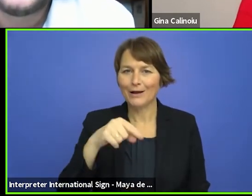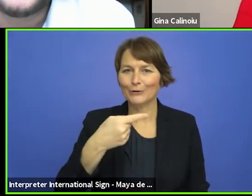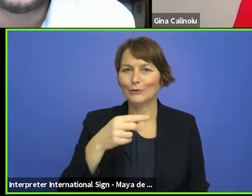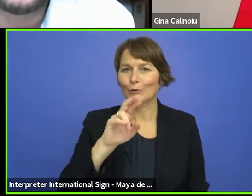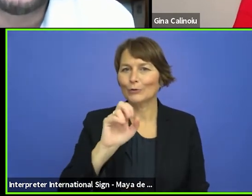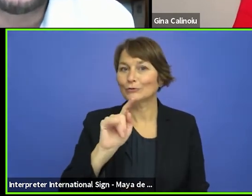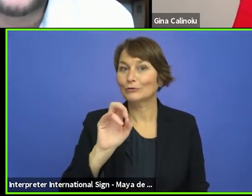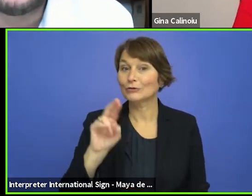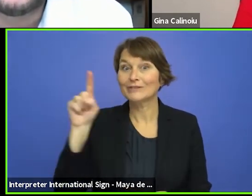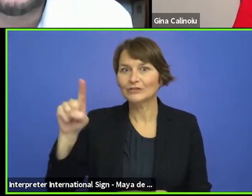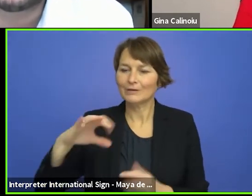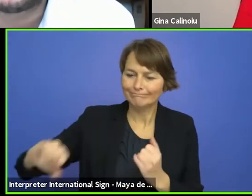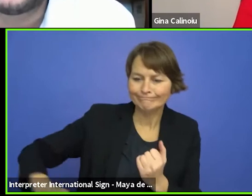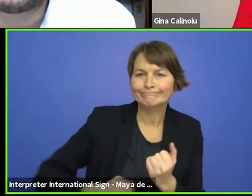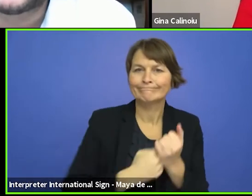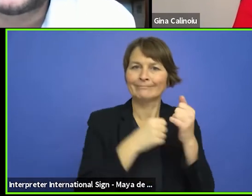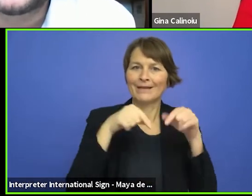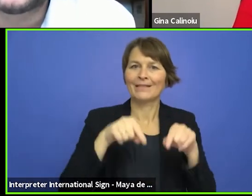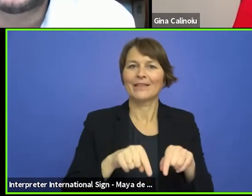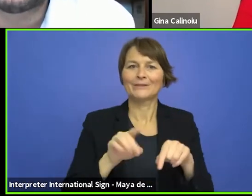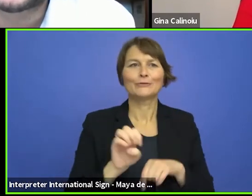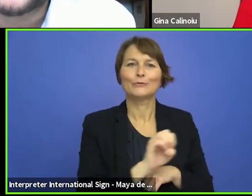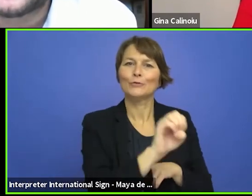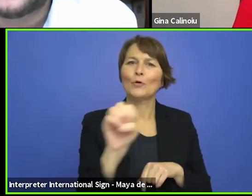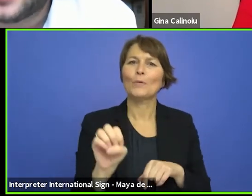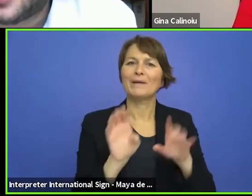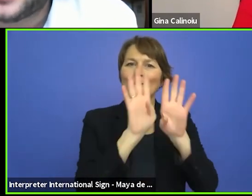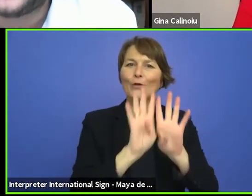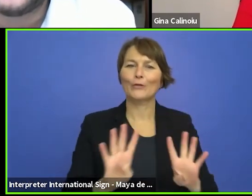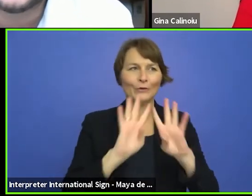in the frame of the German presidency of the council of the European Union